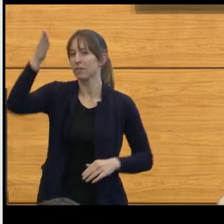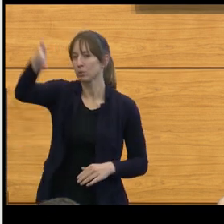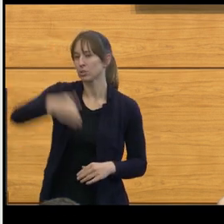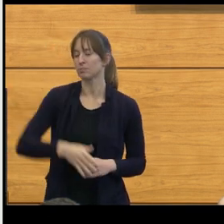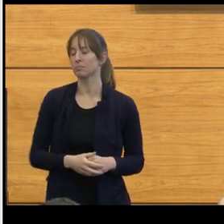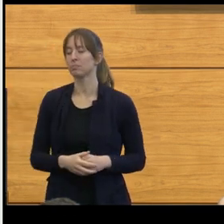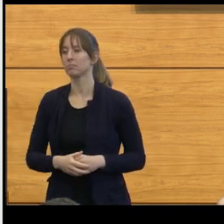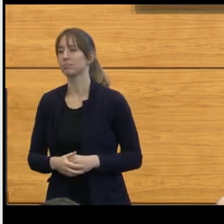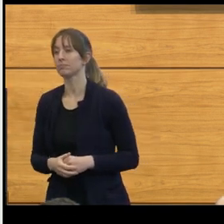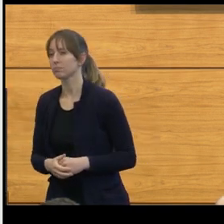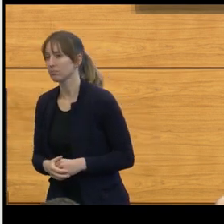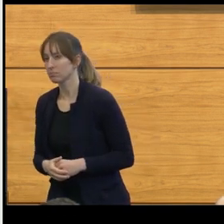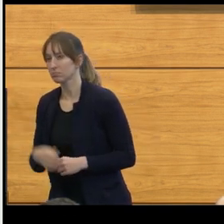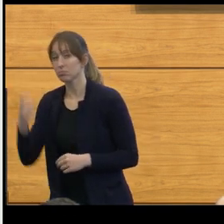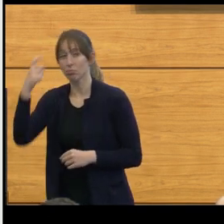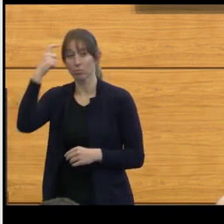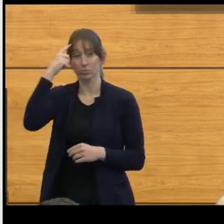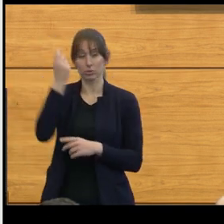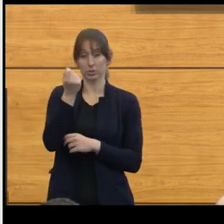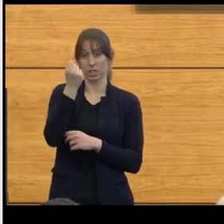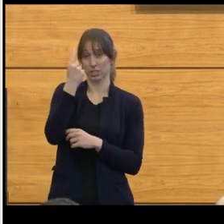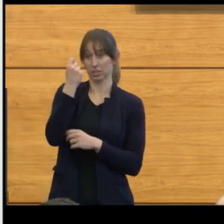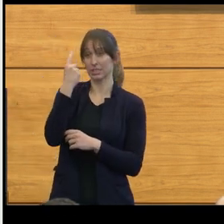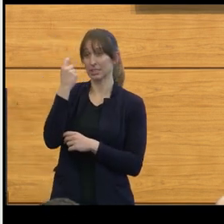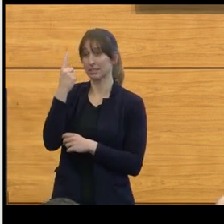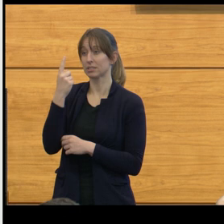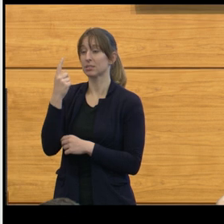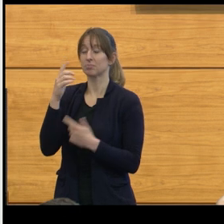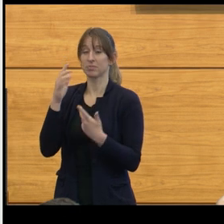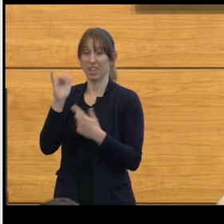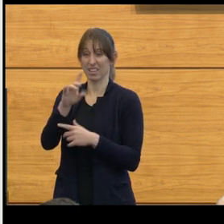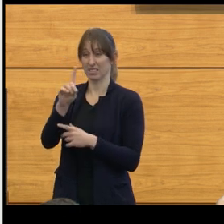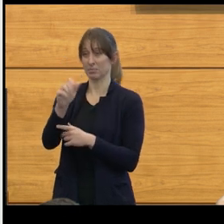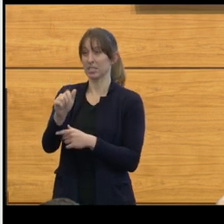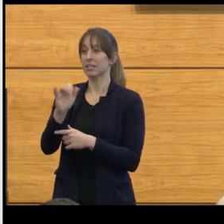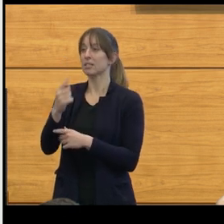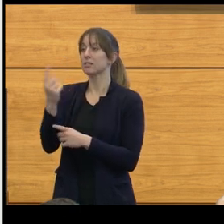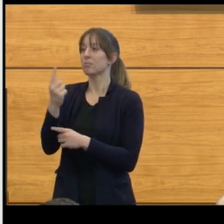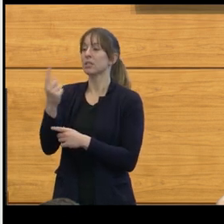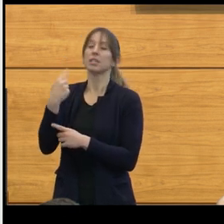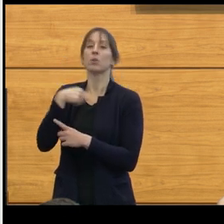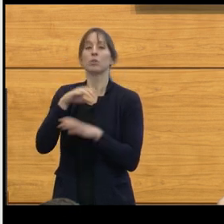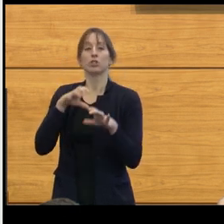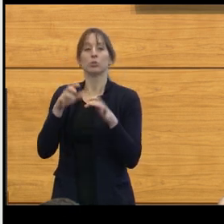Neurocognitive disability is something which we do now appreciate, has really been affected